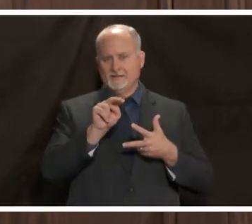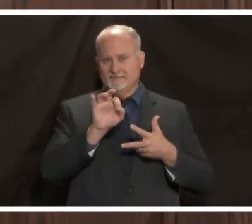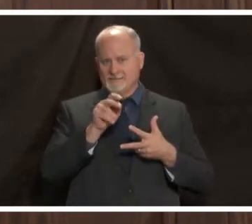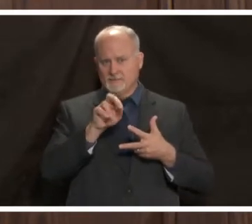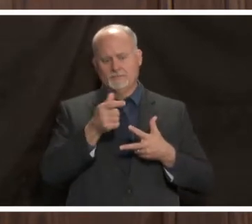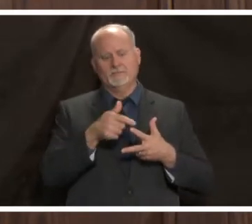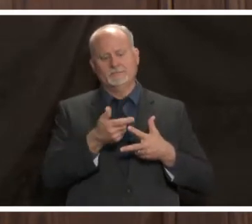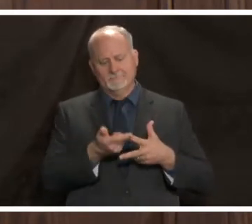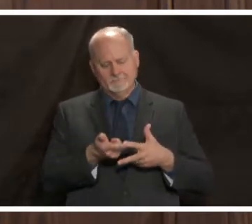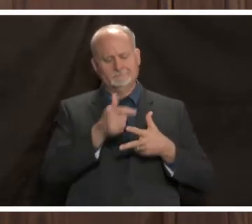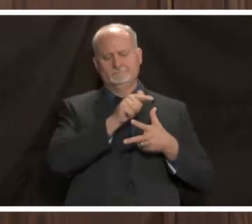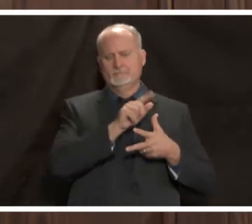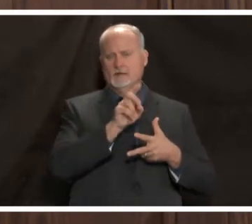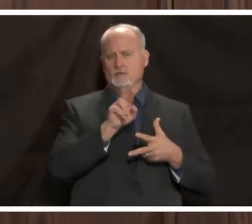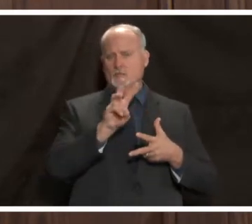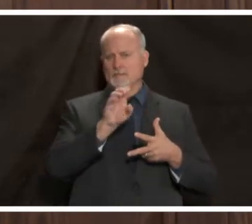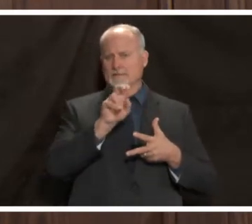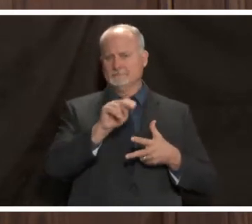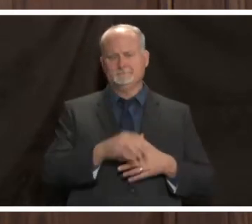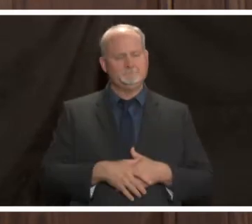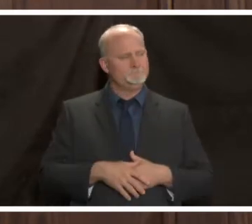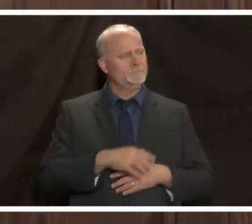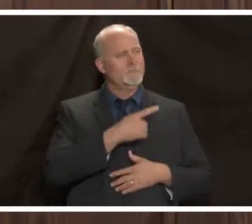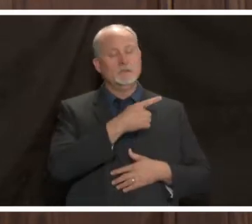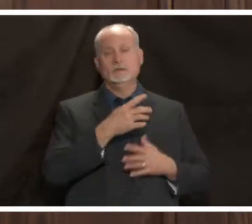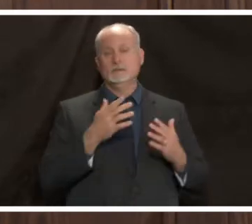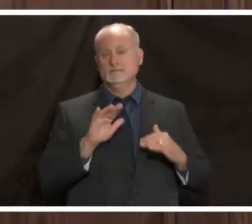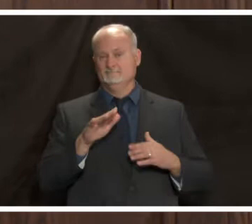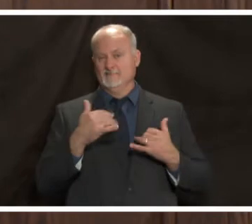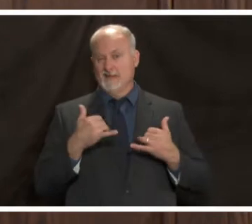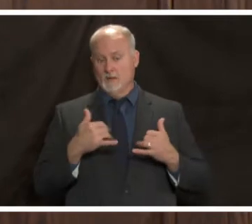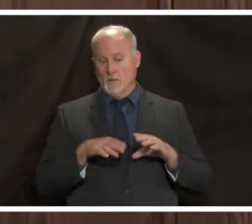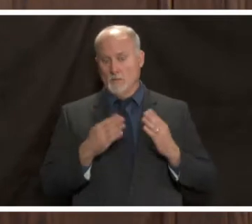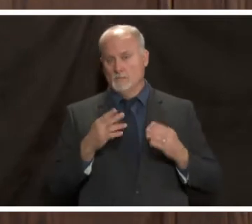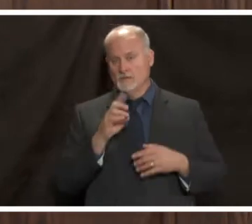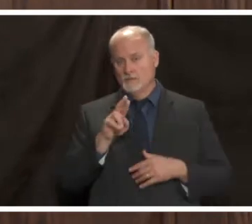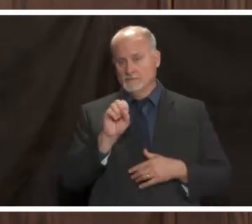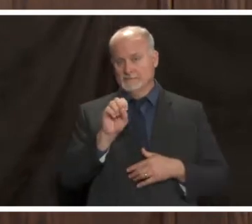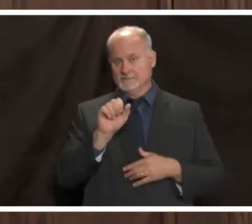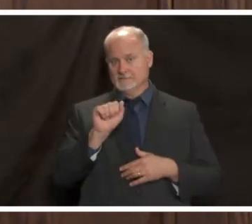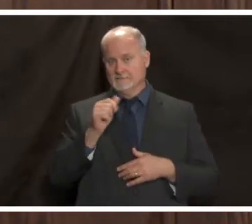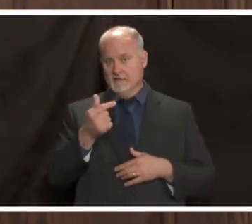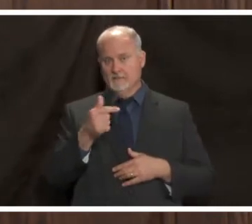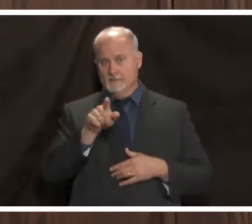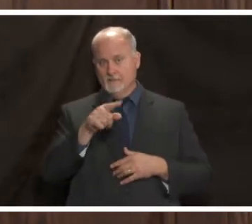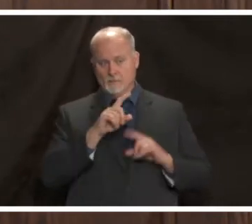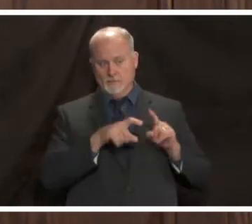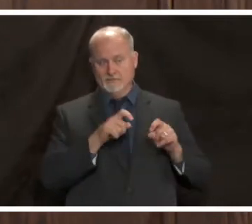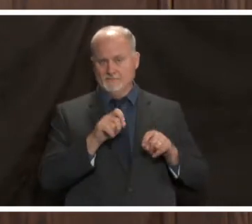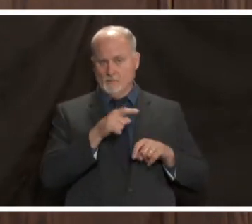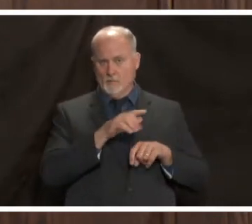wilson follow so we will open it up for questions for dr saag right now if you are on this zoom call